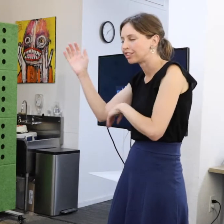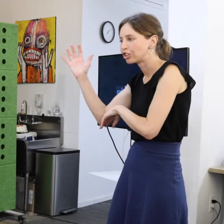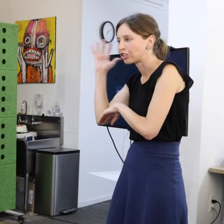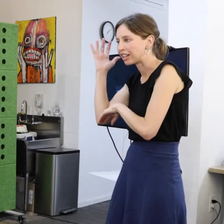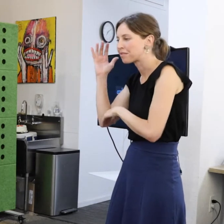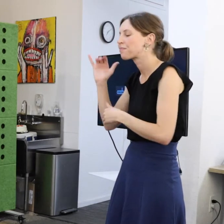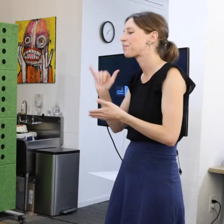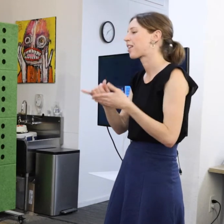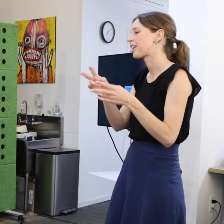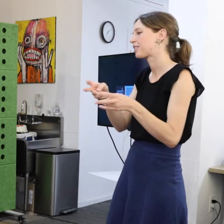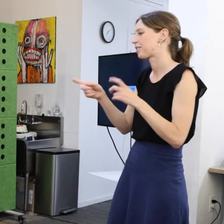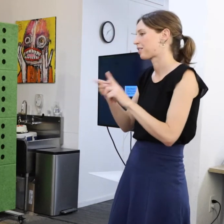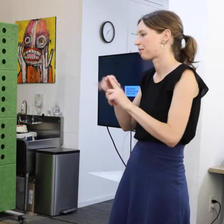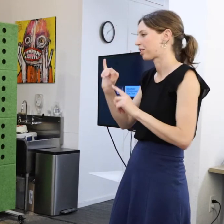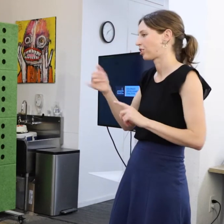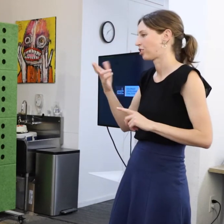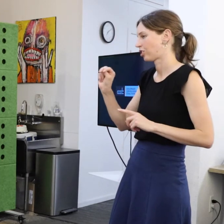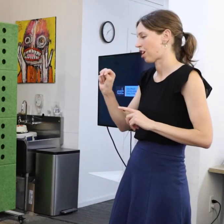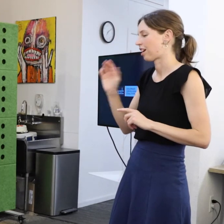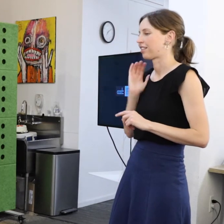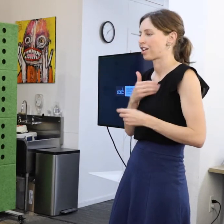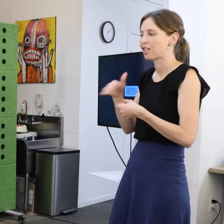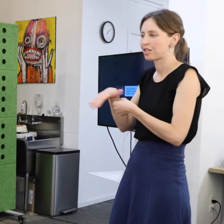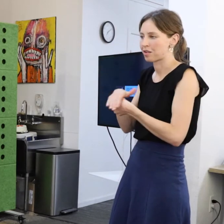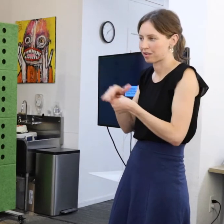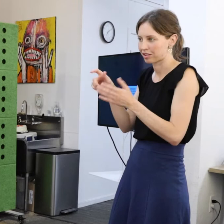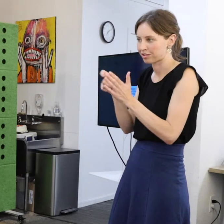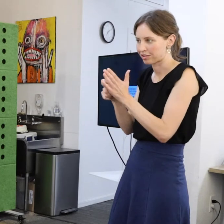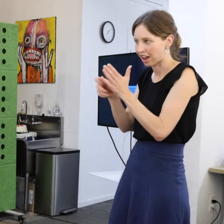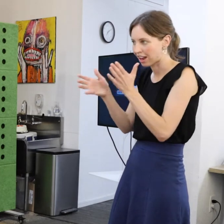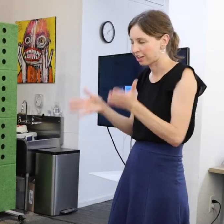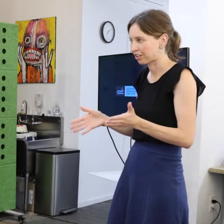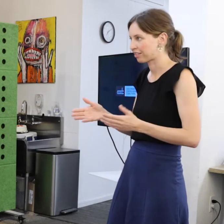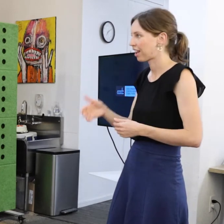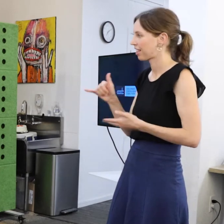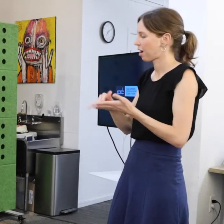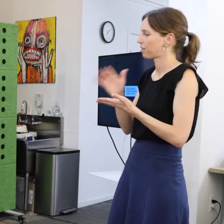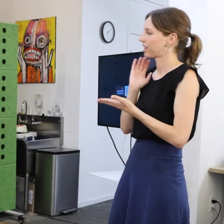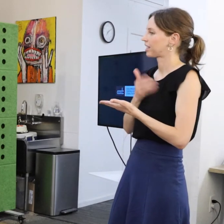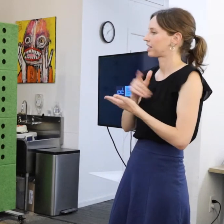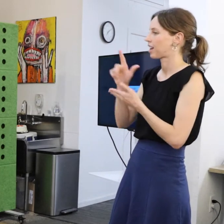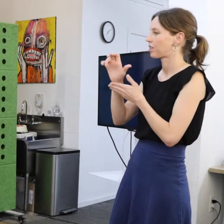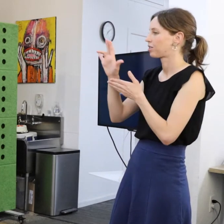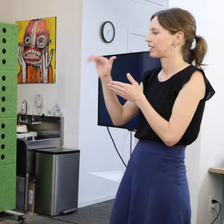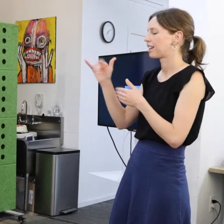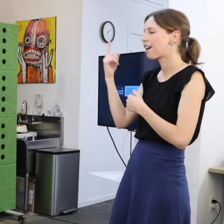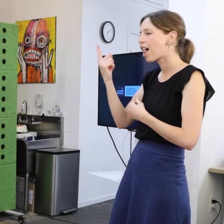That exert was from John Moore a local writer. That was our Lucy in a nutshell always looking for something